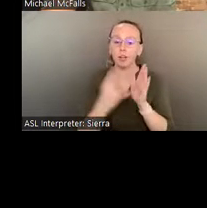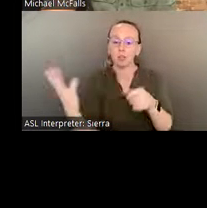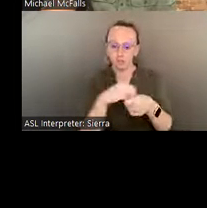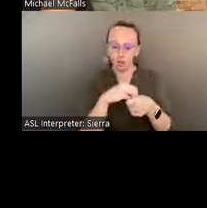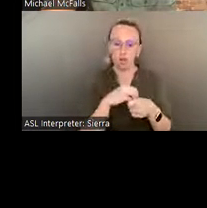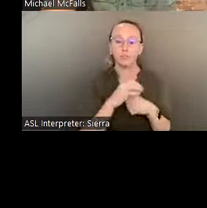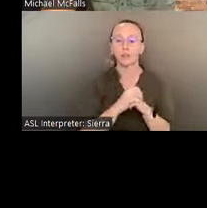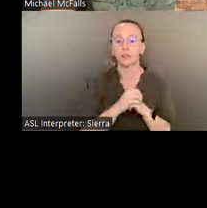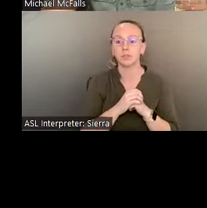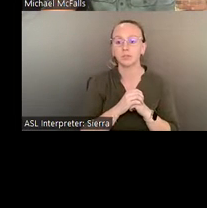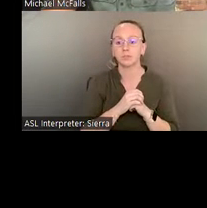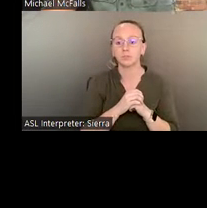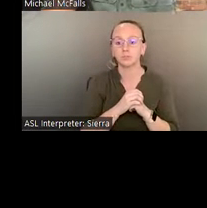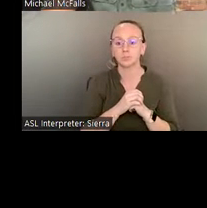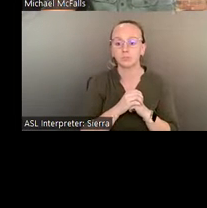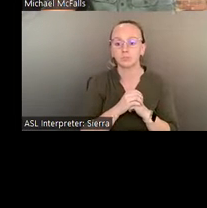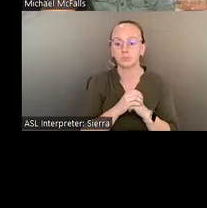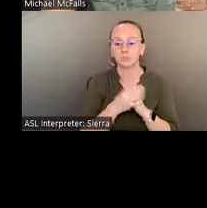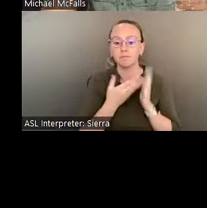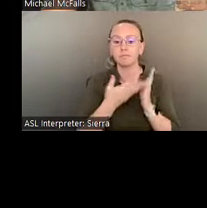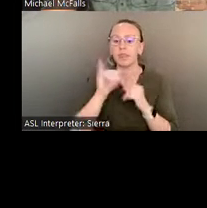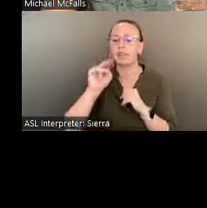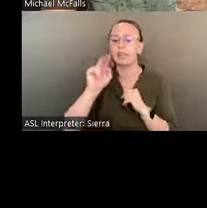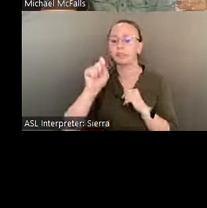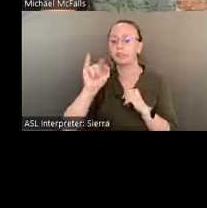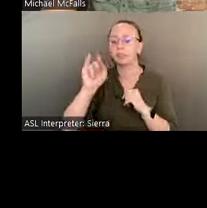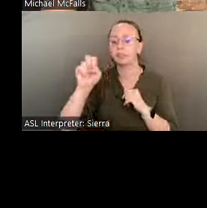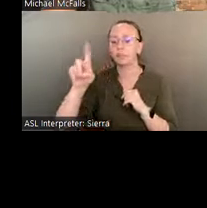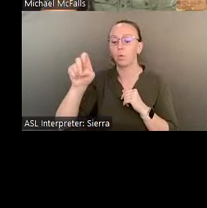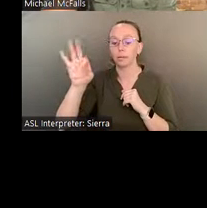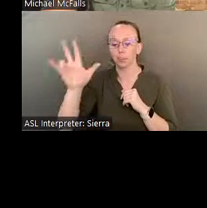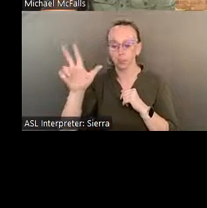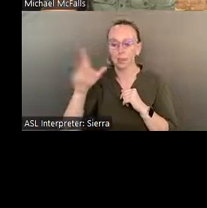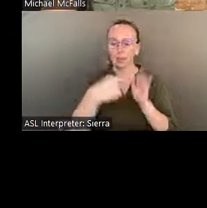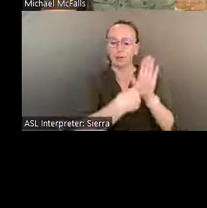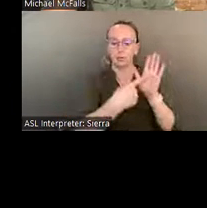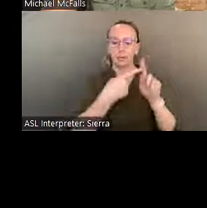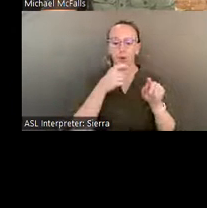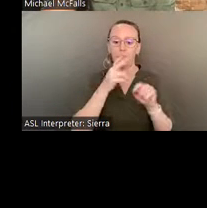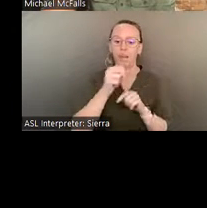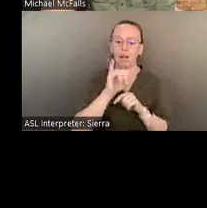This is an exhibition from the High Museum, curated by Katie Jentleson and Philip Marge